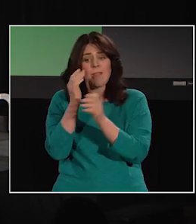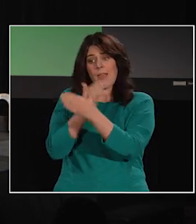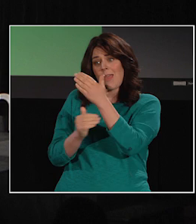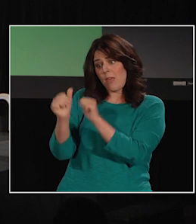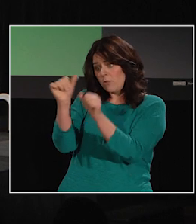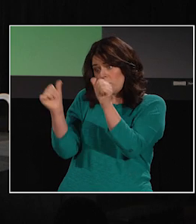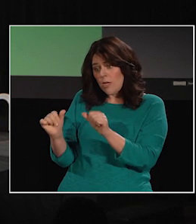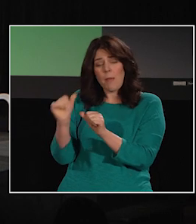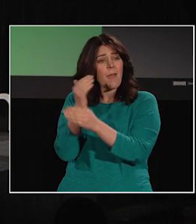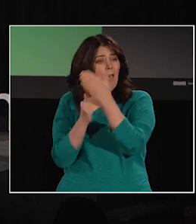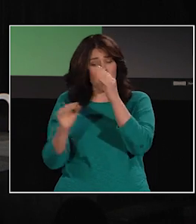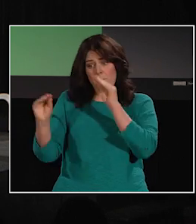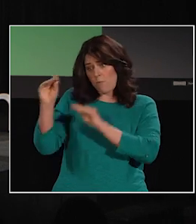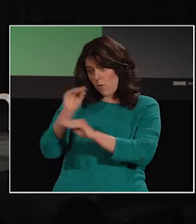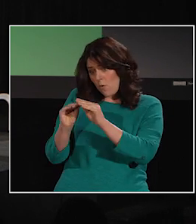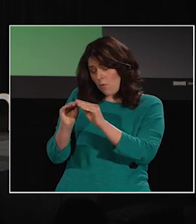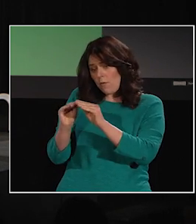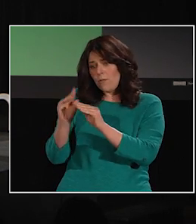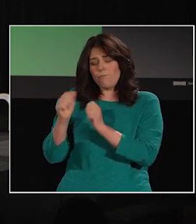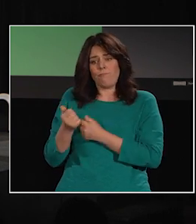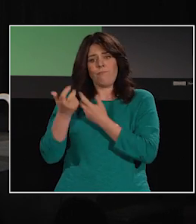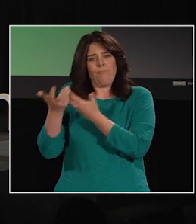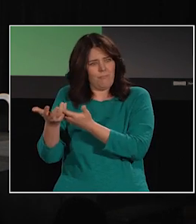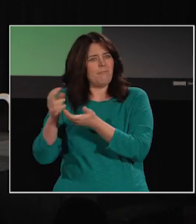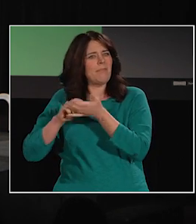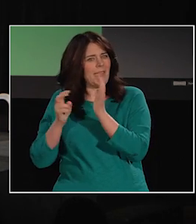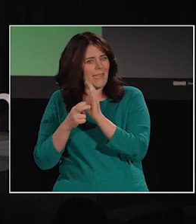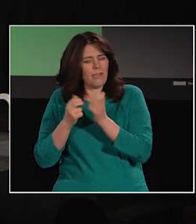and movements of the hands to express meaning and ideas.